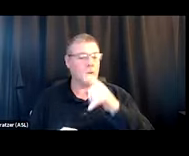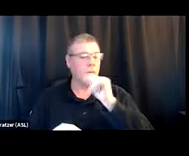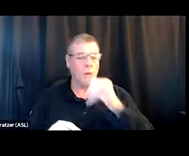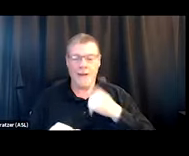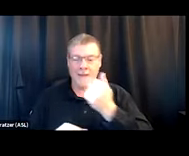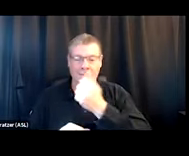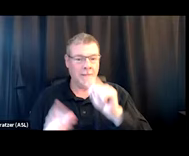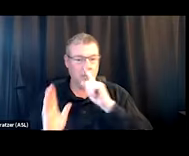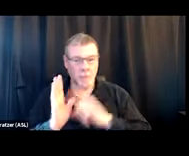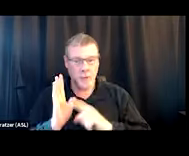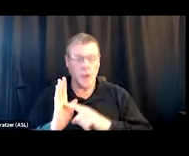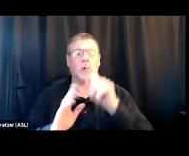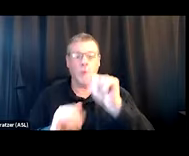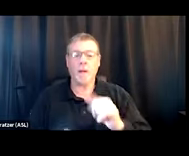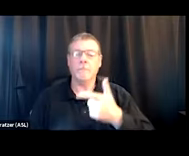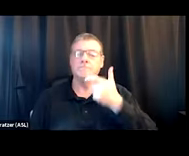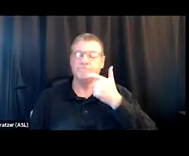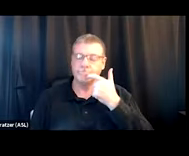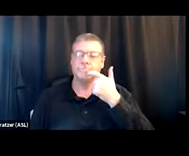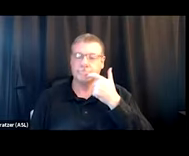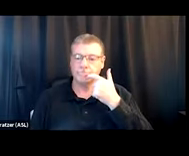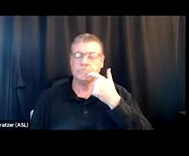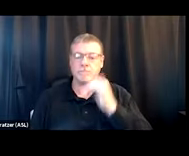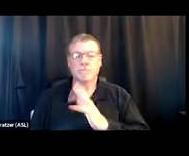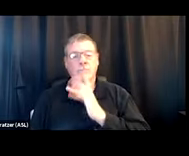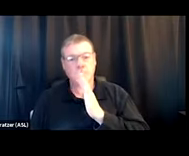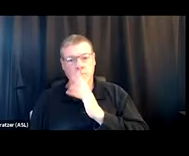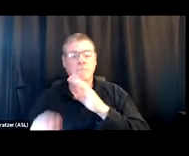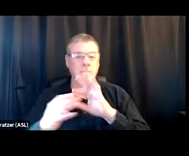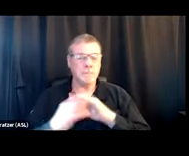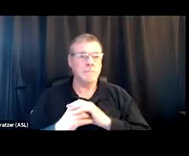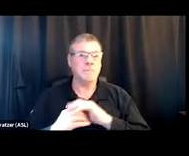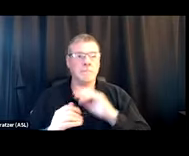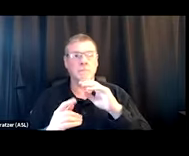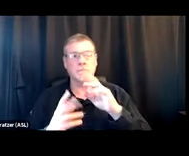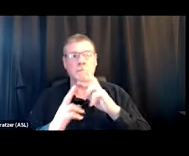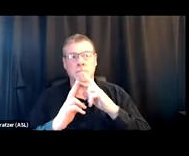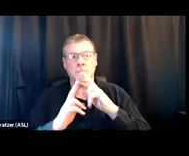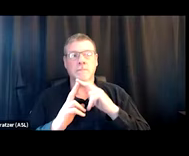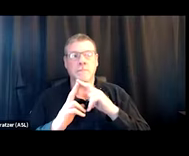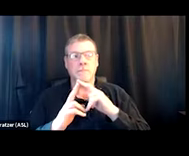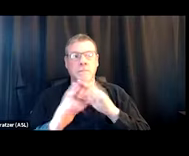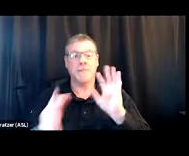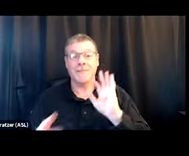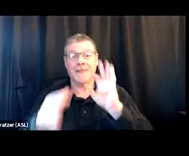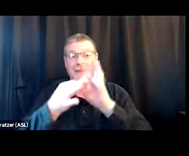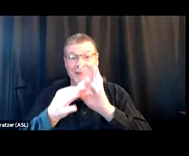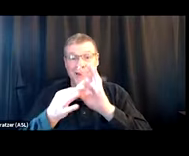you can be on the phone with that person and they can either connect you, again, to emergency response,